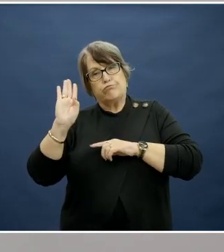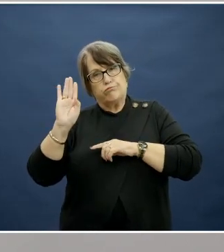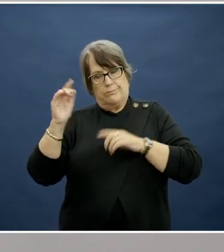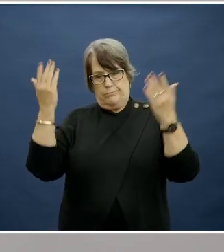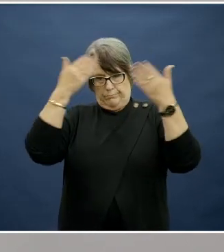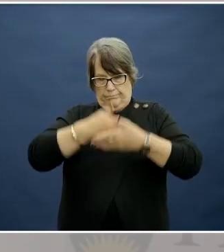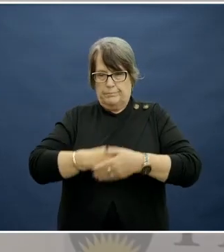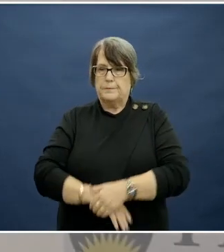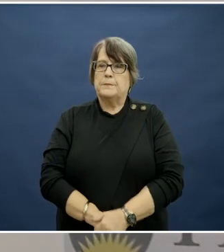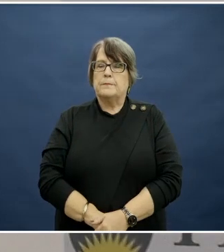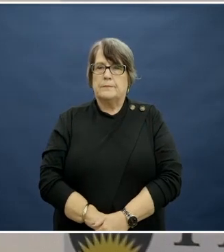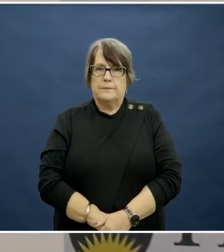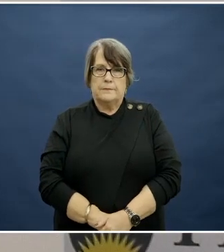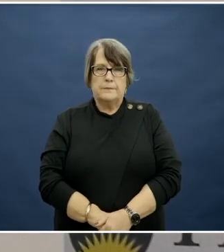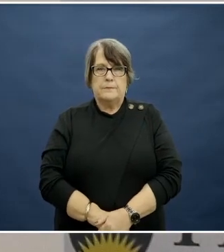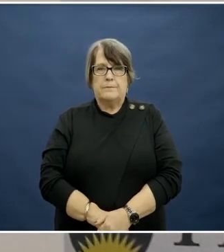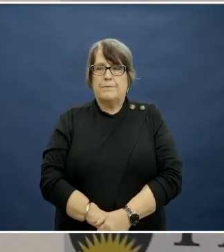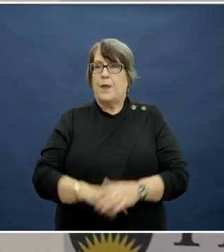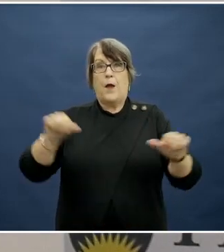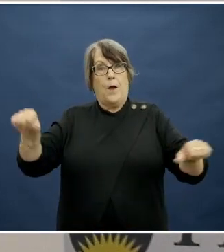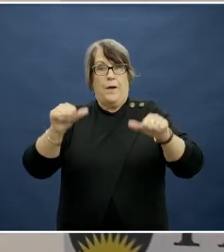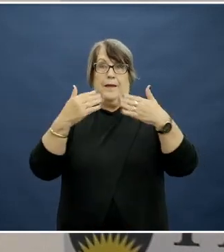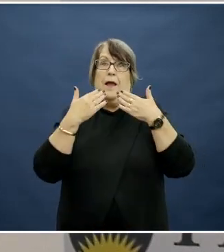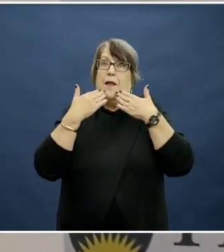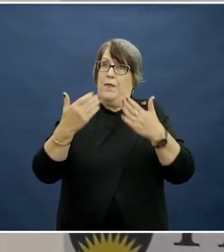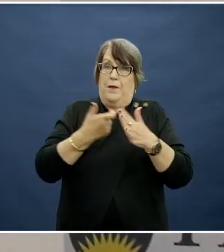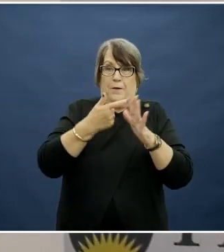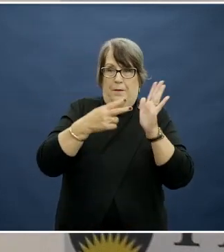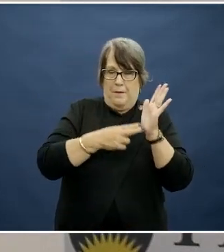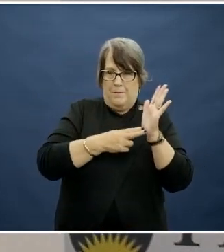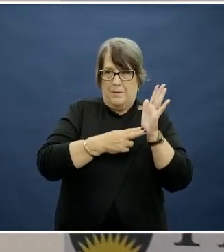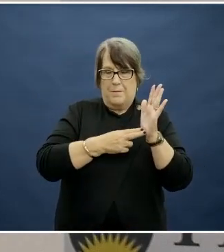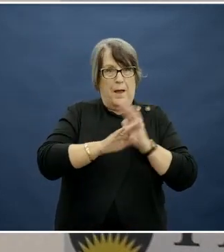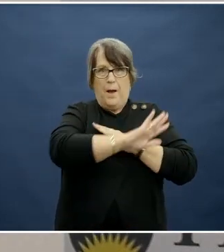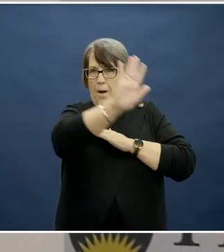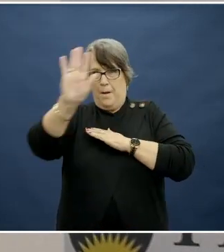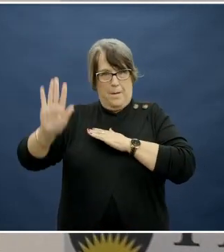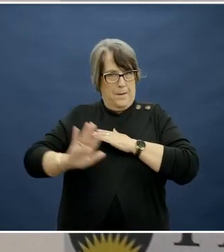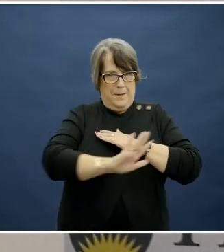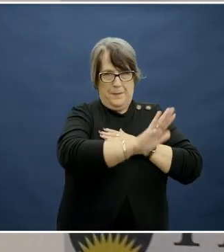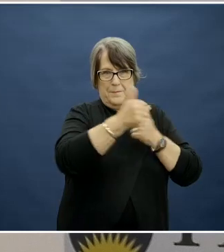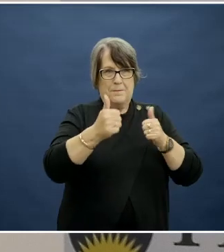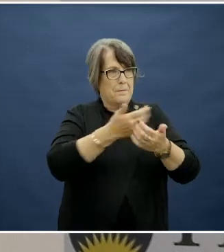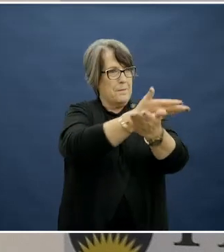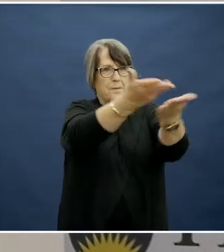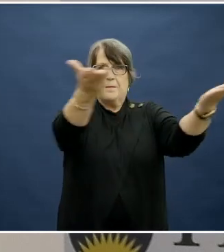Thanks a lot, Karen, and hi, everyone out in the ether.